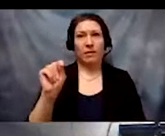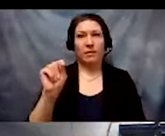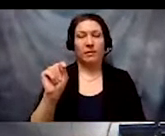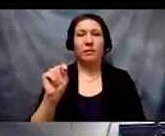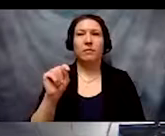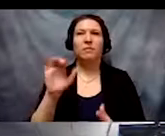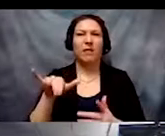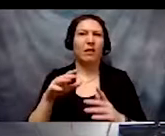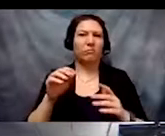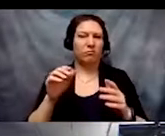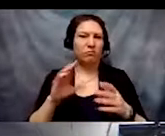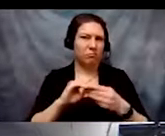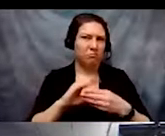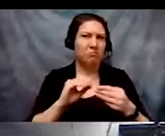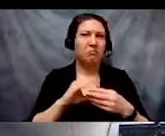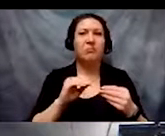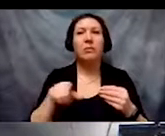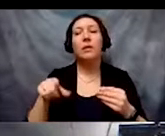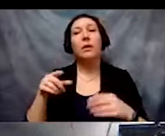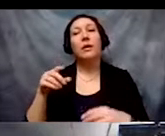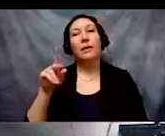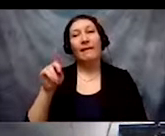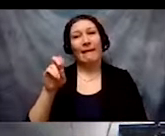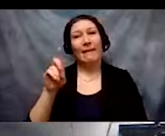had invited the disability activist, Rebecca Cokley.